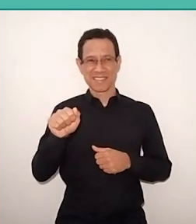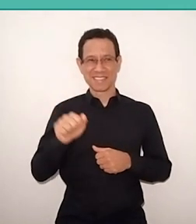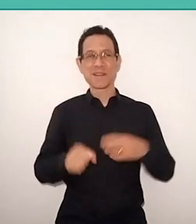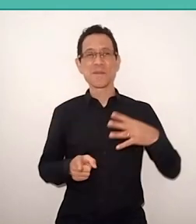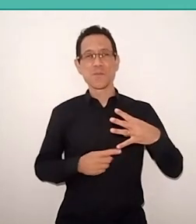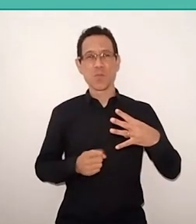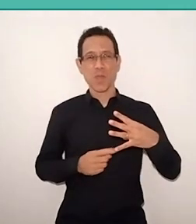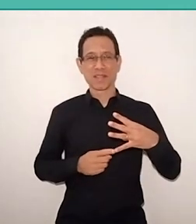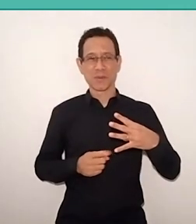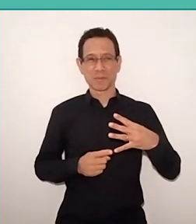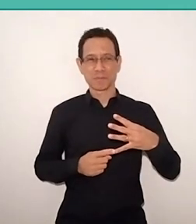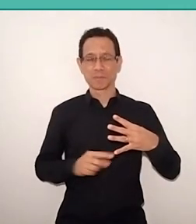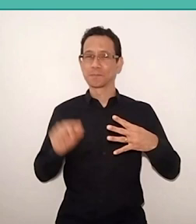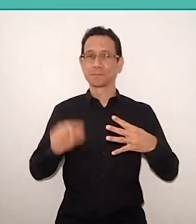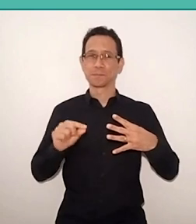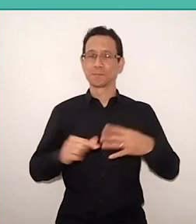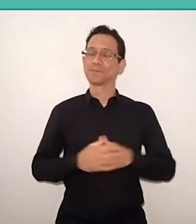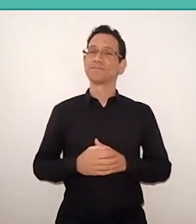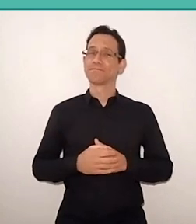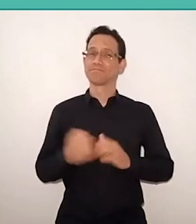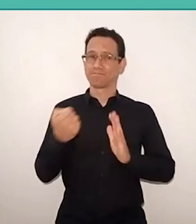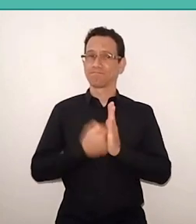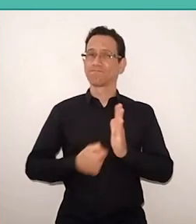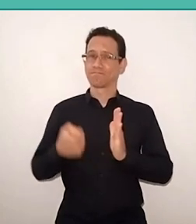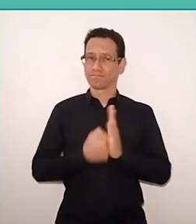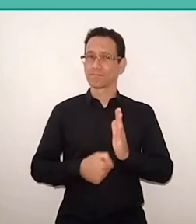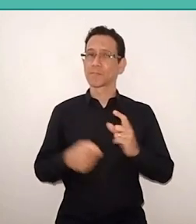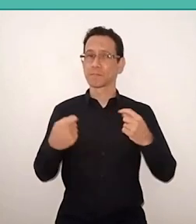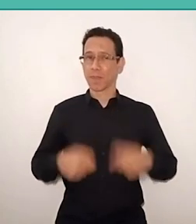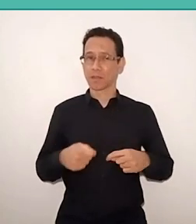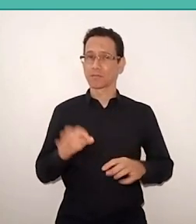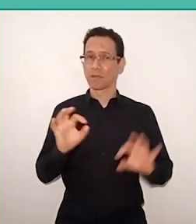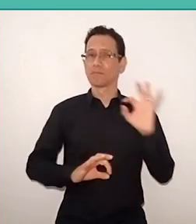and I want to insist on the need to reinvent Freire today.